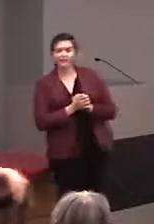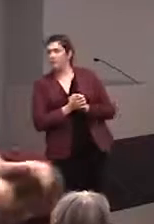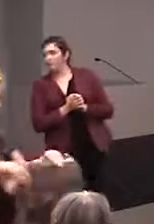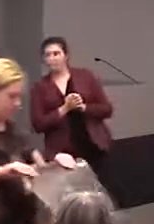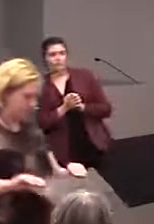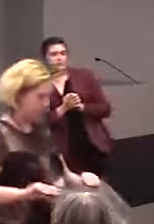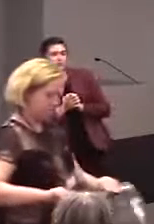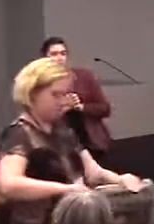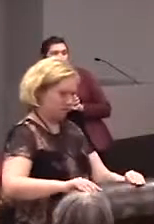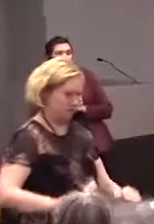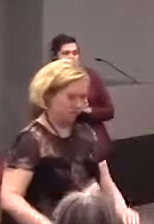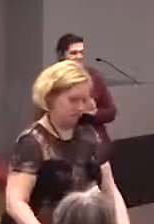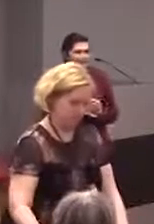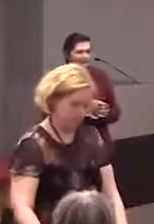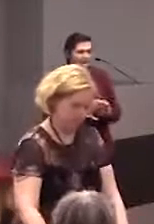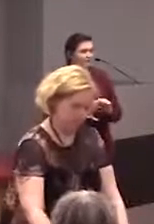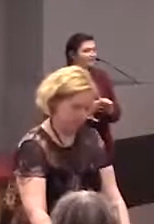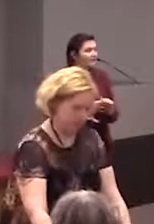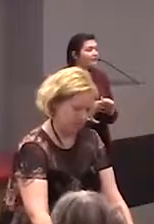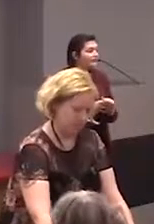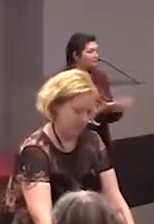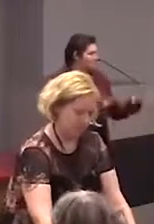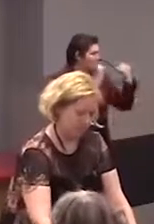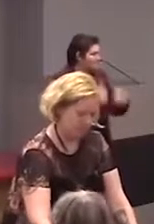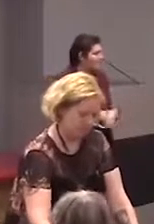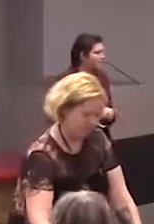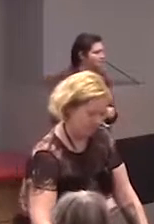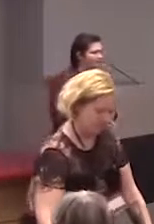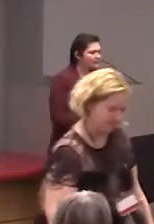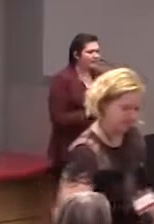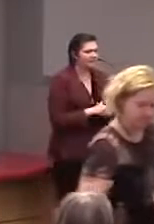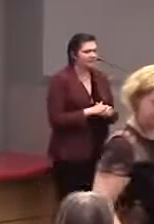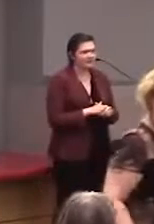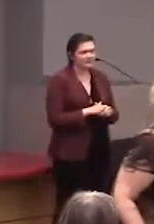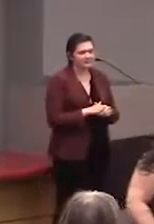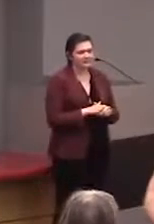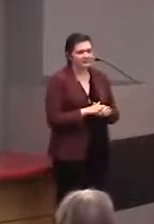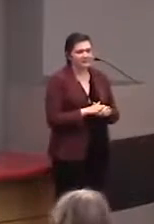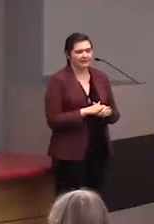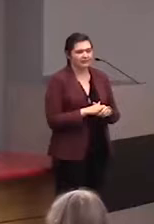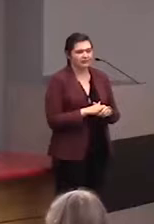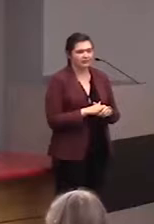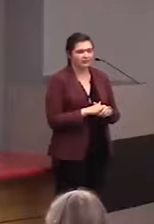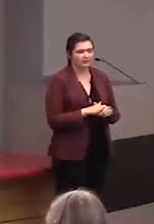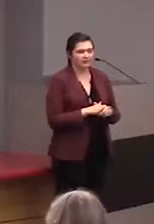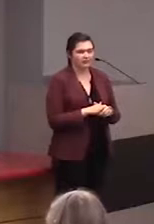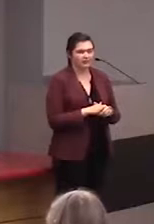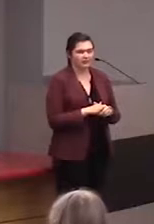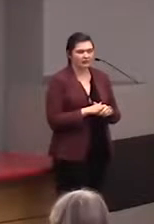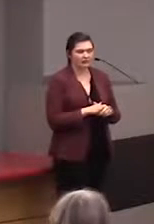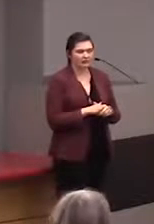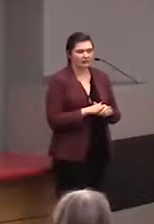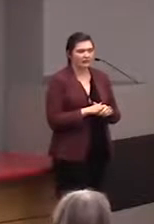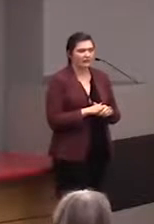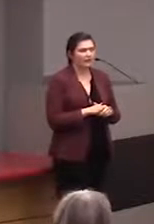a sign language interpreter, just so you know about that.